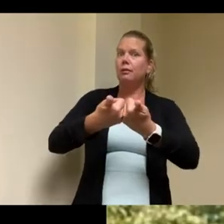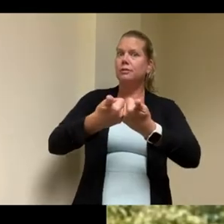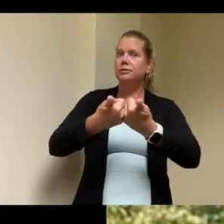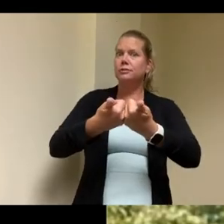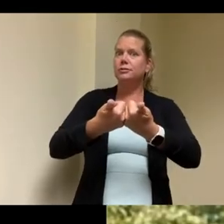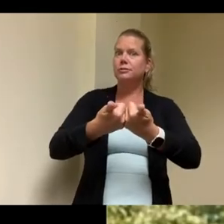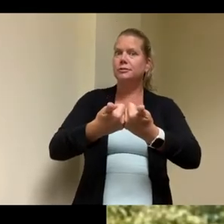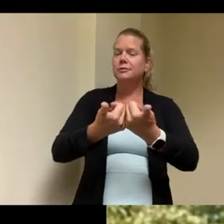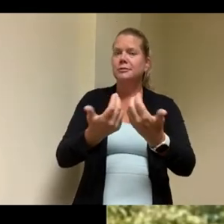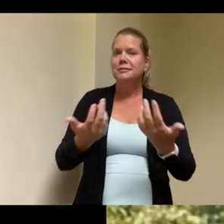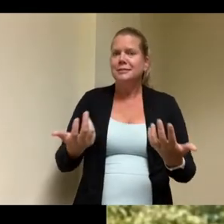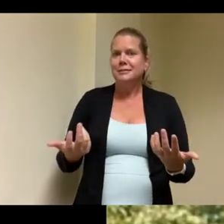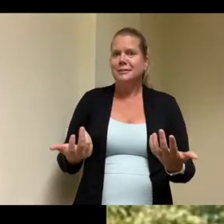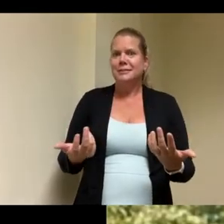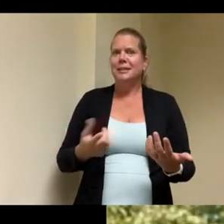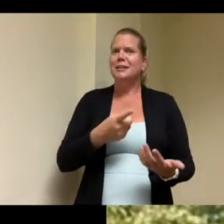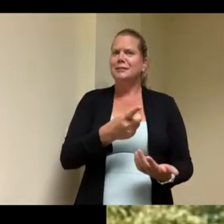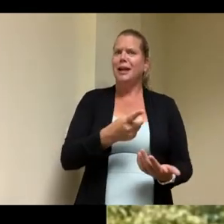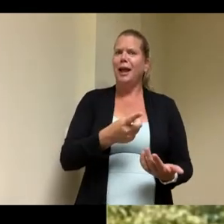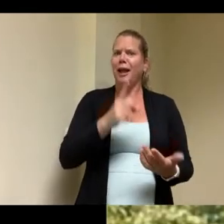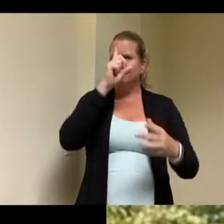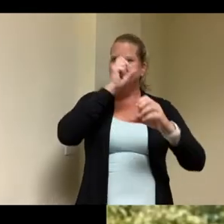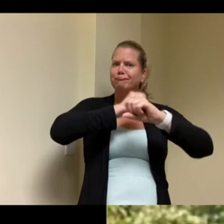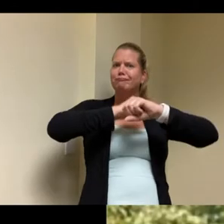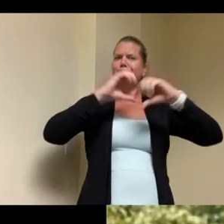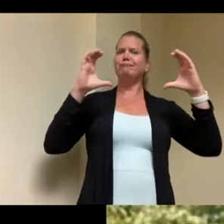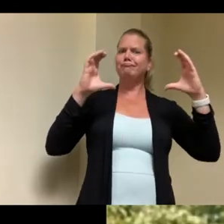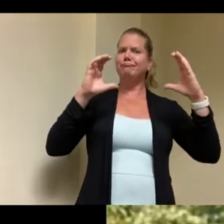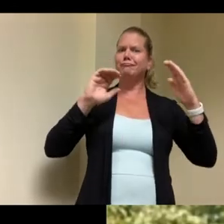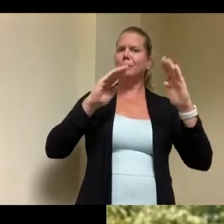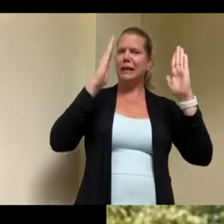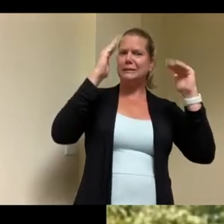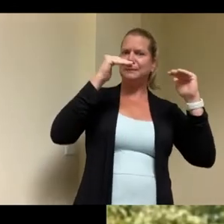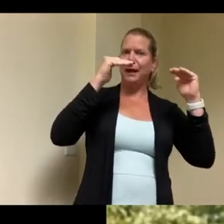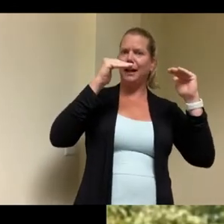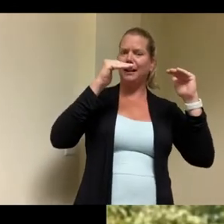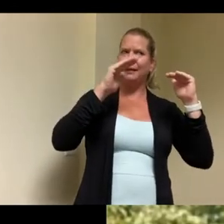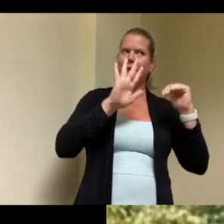normally uh do or how they do things so again the design was key the input up